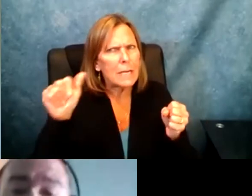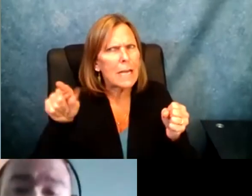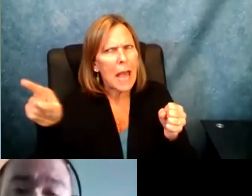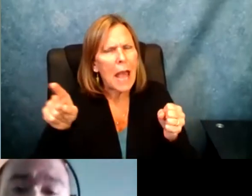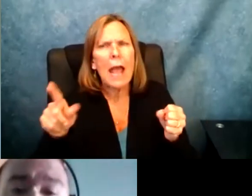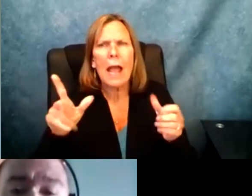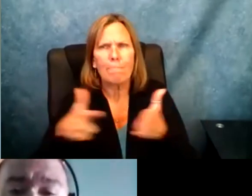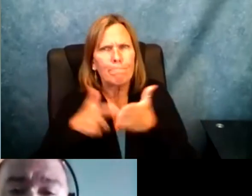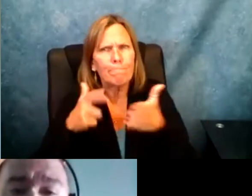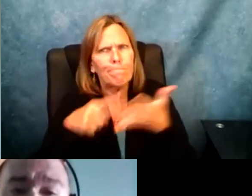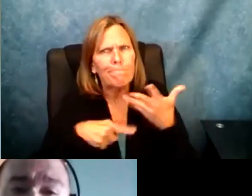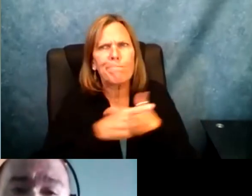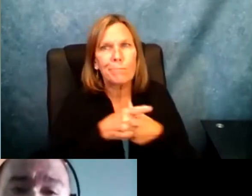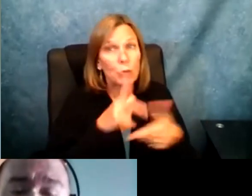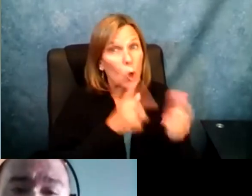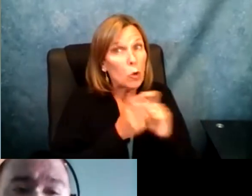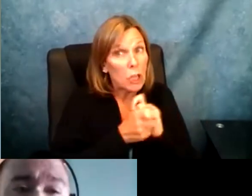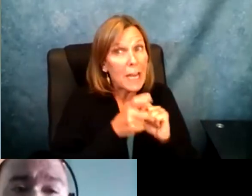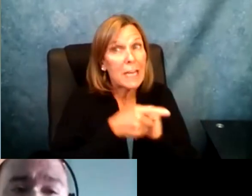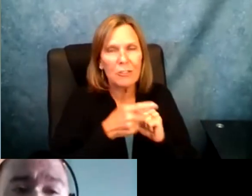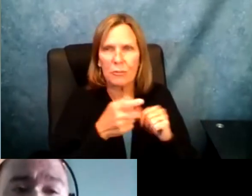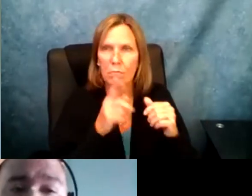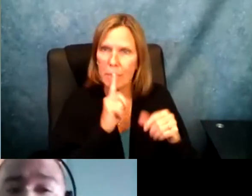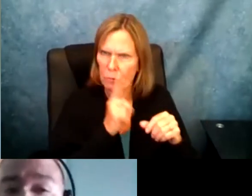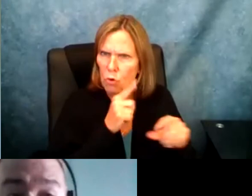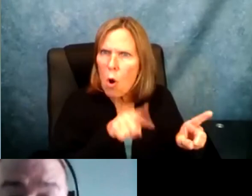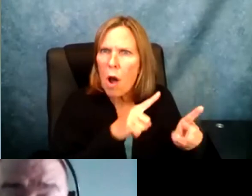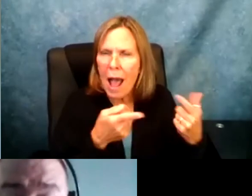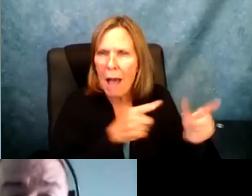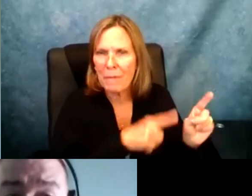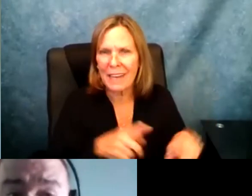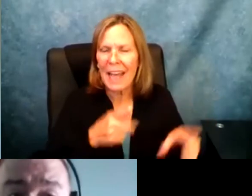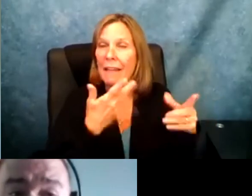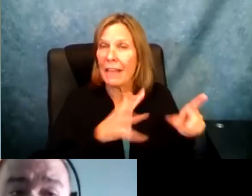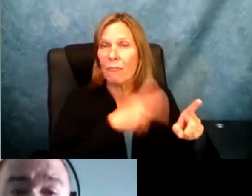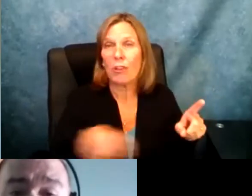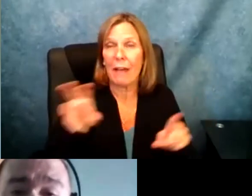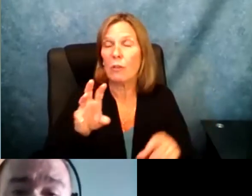was able to help advocate to make those changes, to see those changes happen.